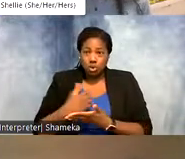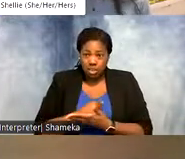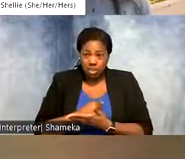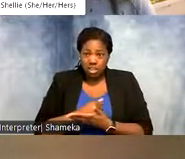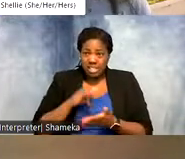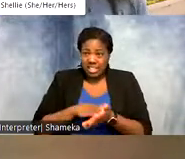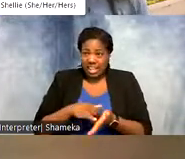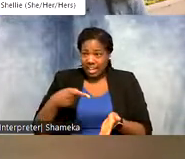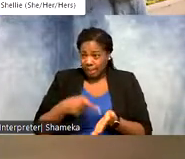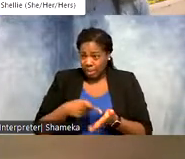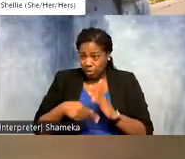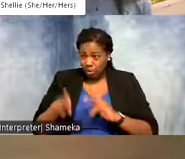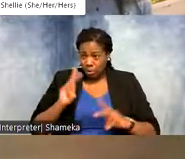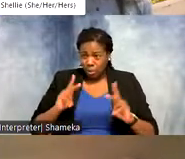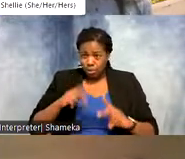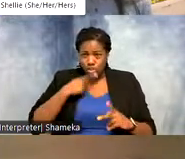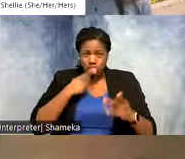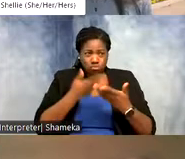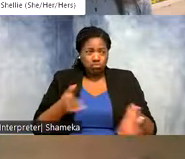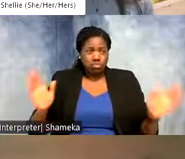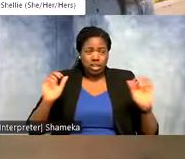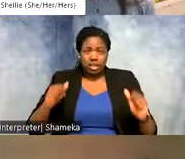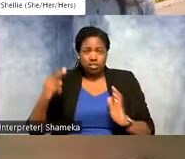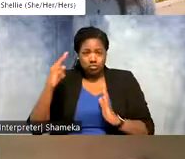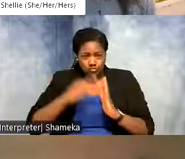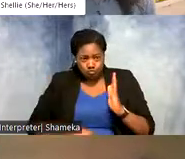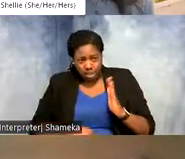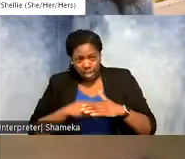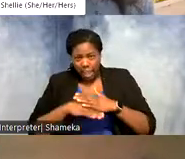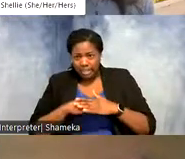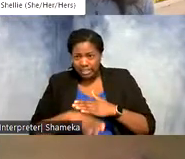to the general public? Can anyone watching access this data and see where birds are?